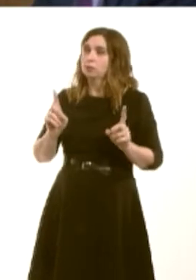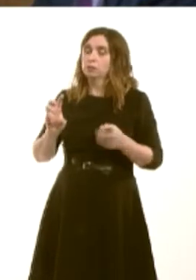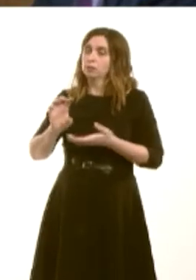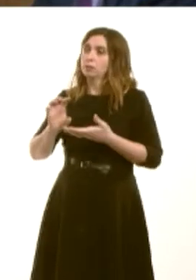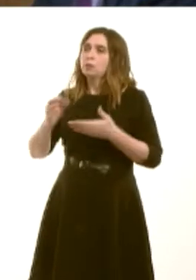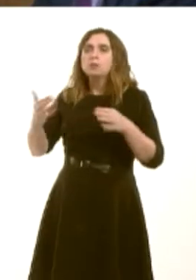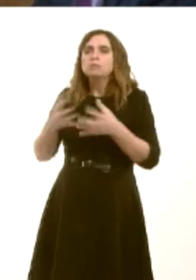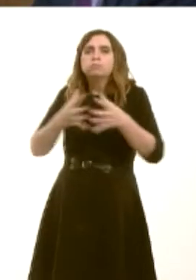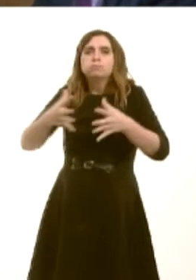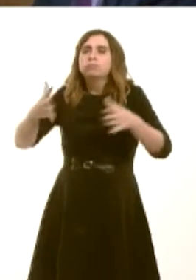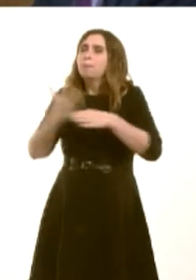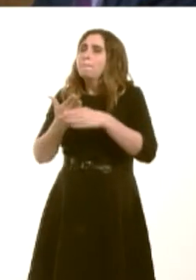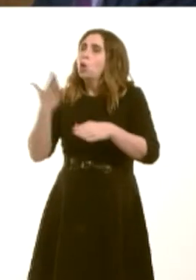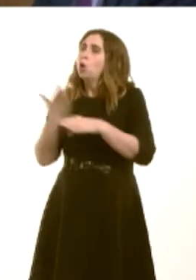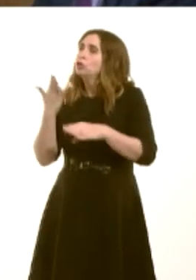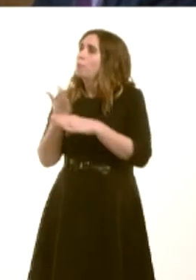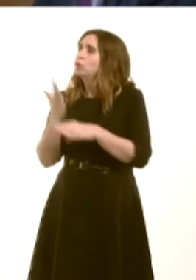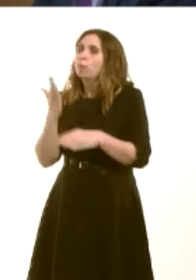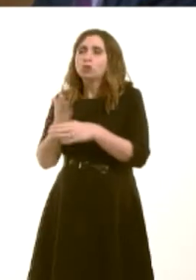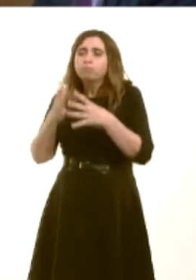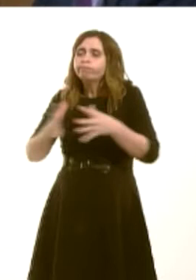more jobs in Wales, people have more money to spend, and that will help small businesses.